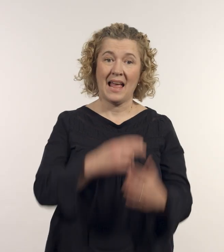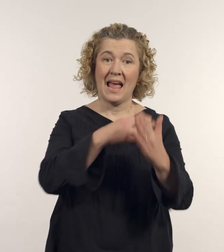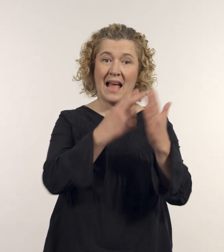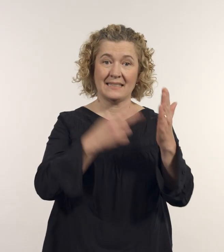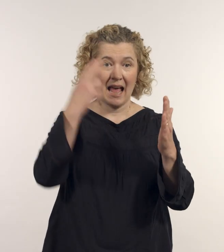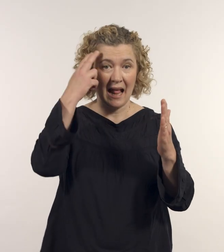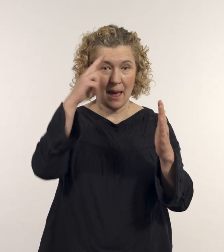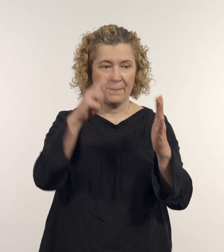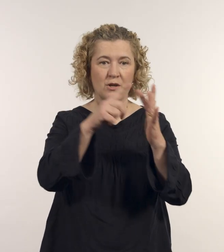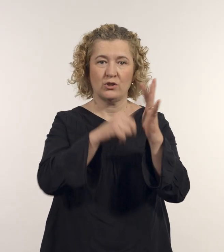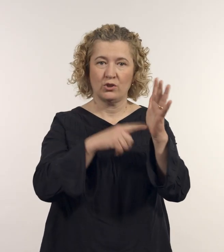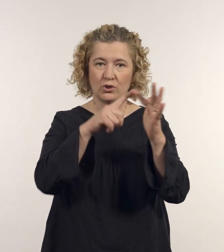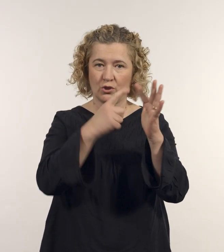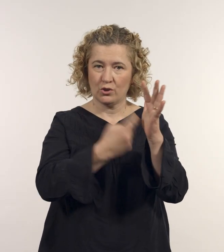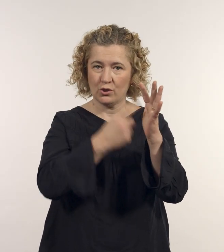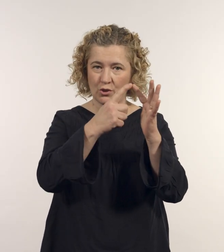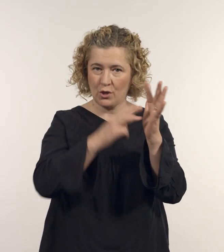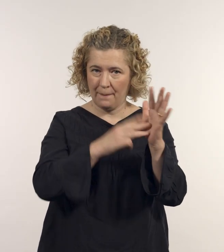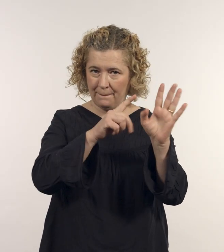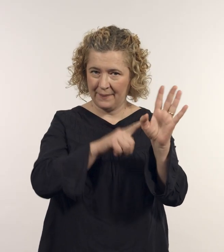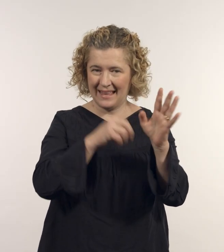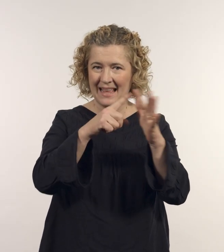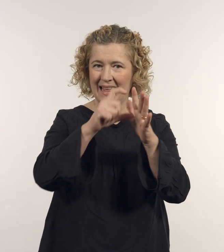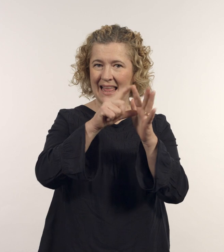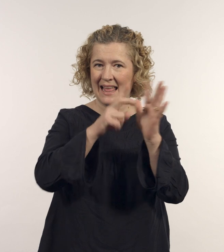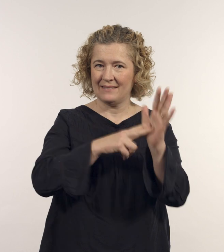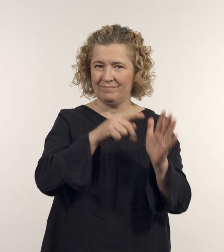Artist: Jeremy Eden